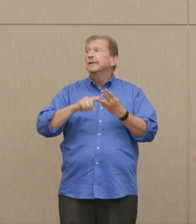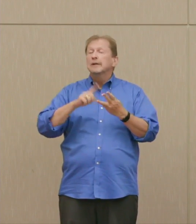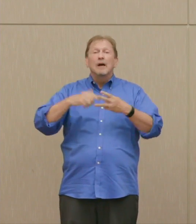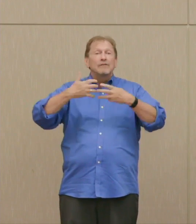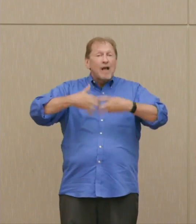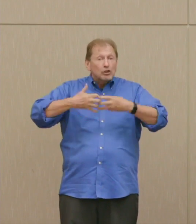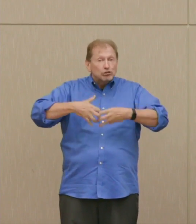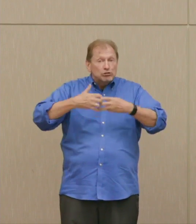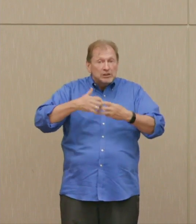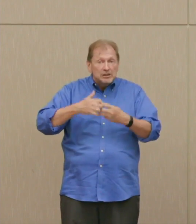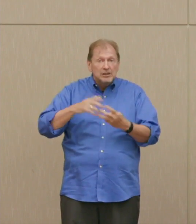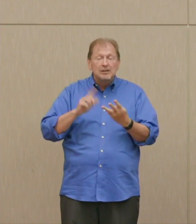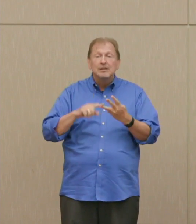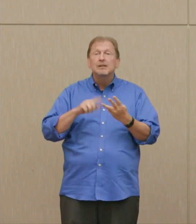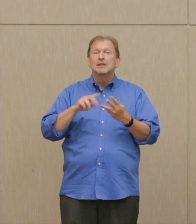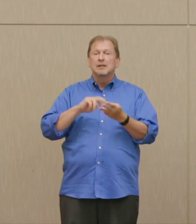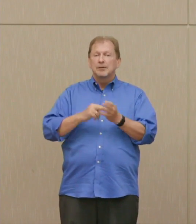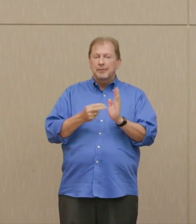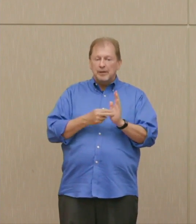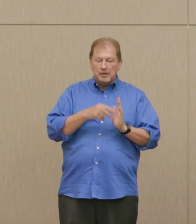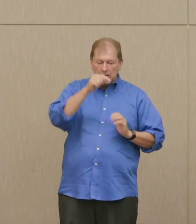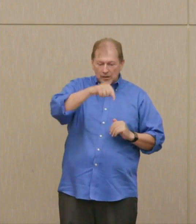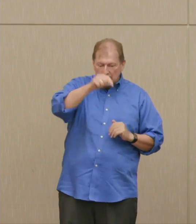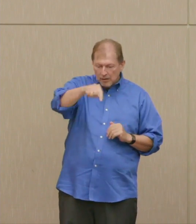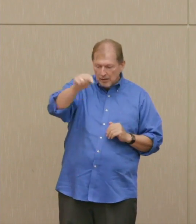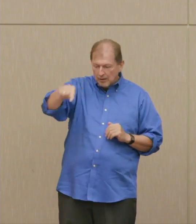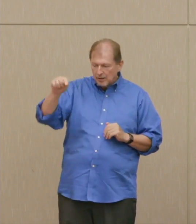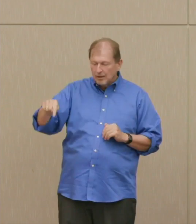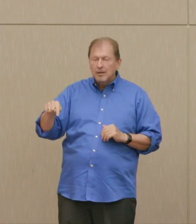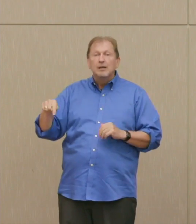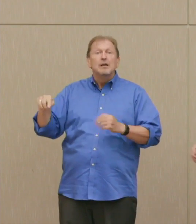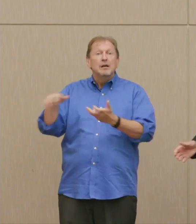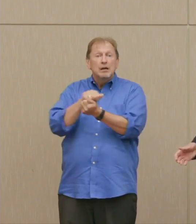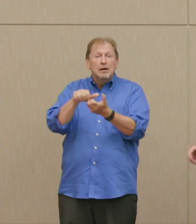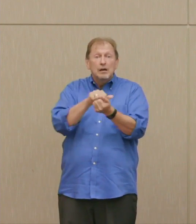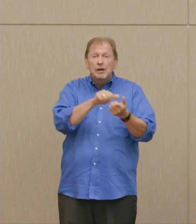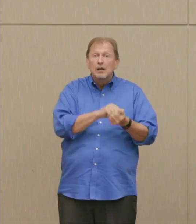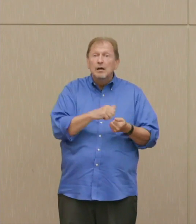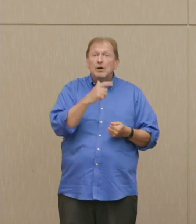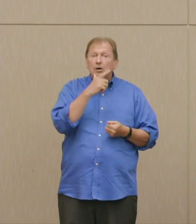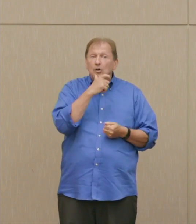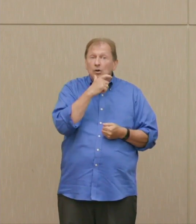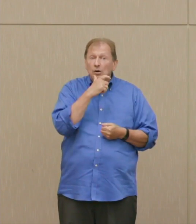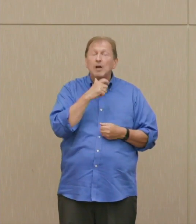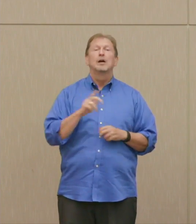It means you're getting lots of cities, hundreds, thousands, perhaps, even of cities and towns.